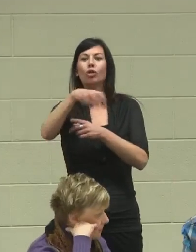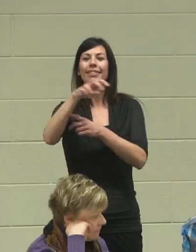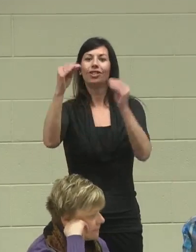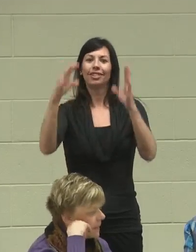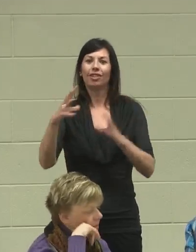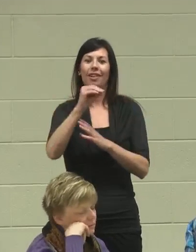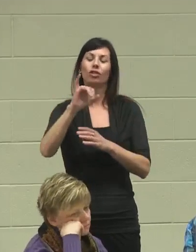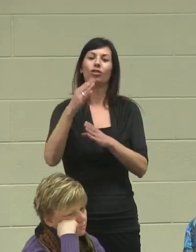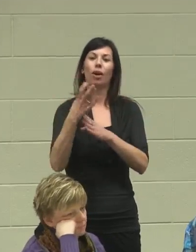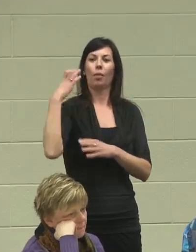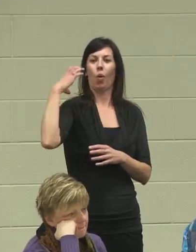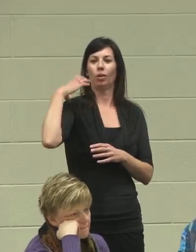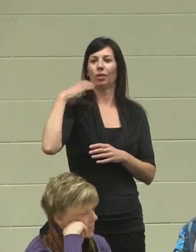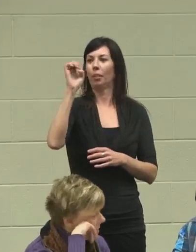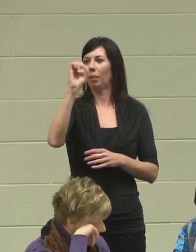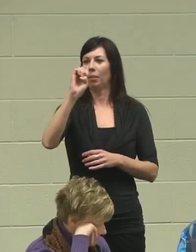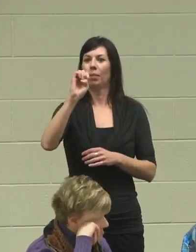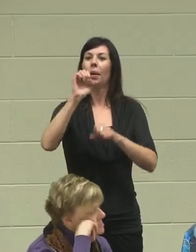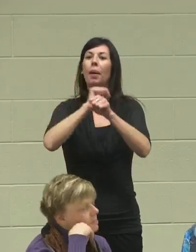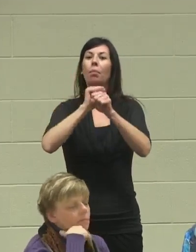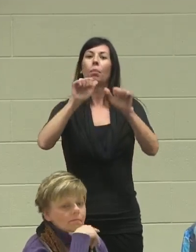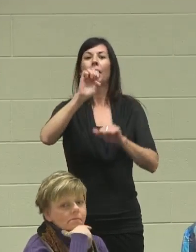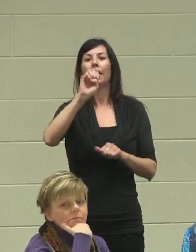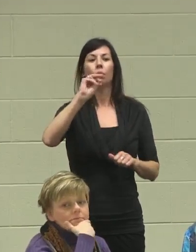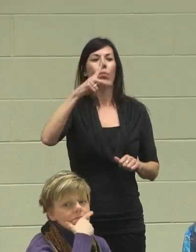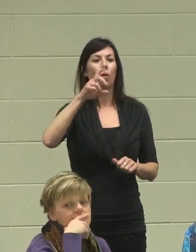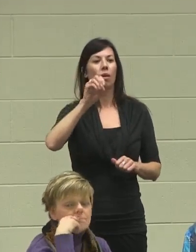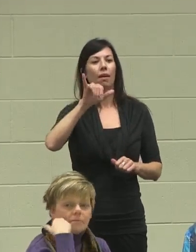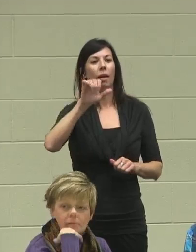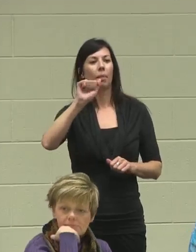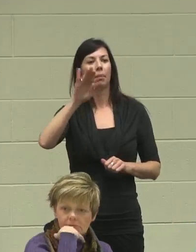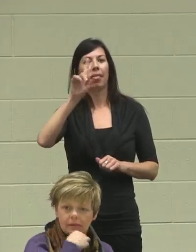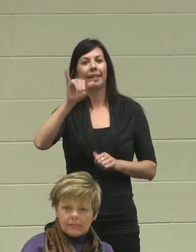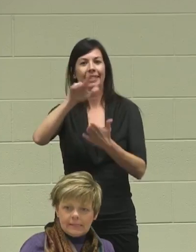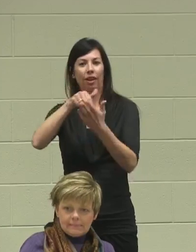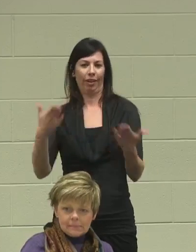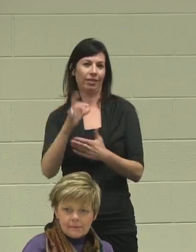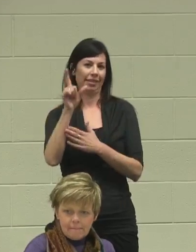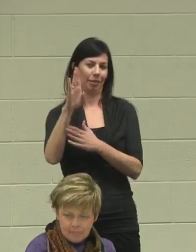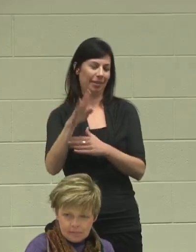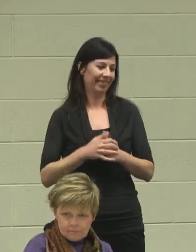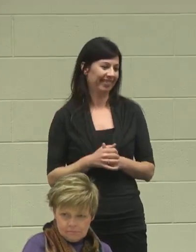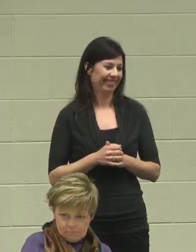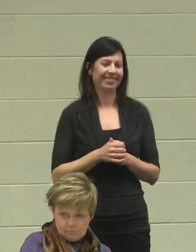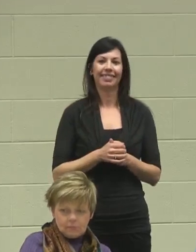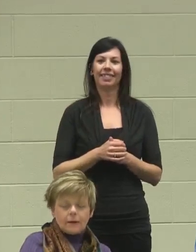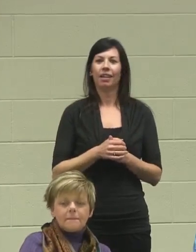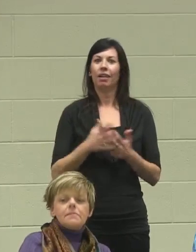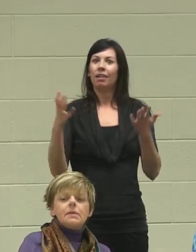in the Employability Center here at CSDB, and I want to capitalize on Regi being here, because there are a lot